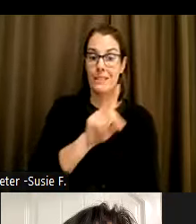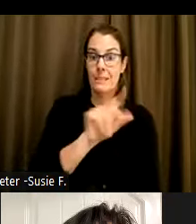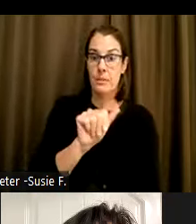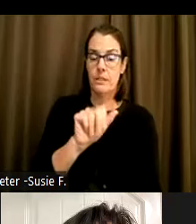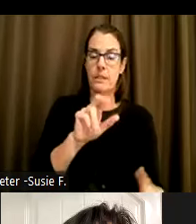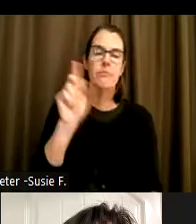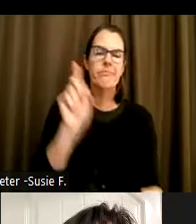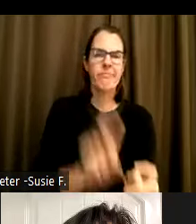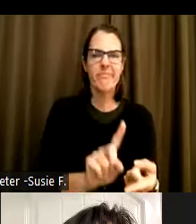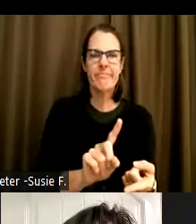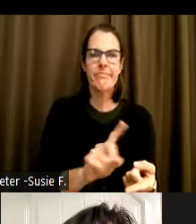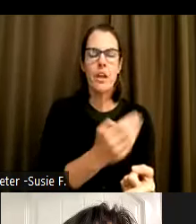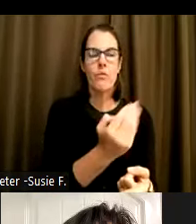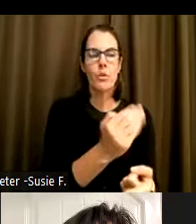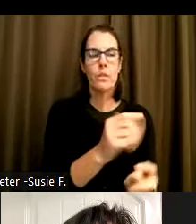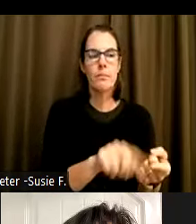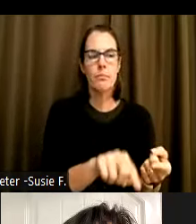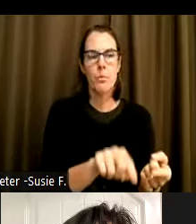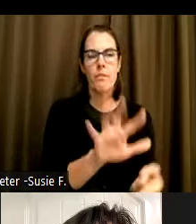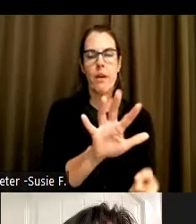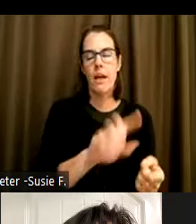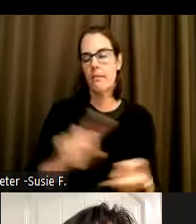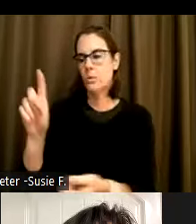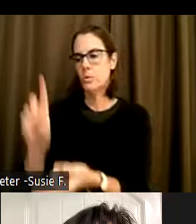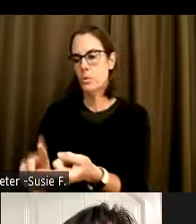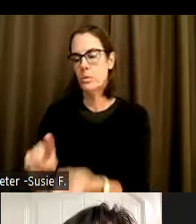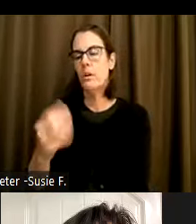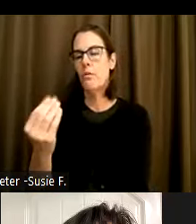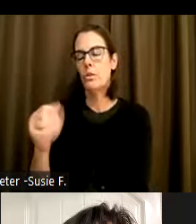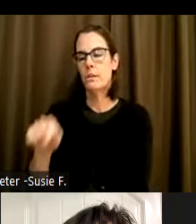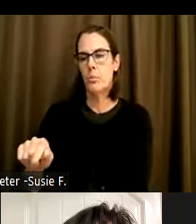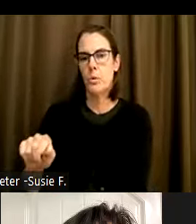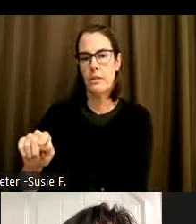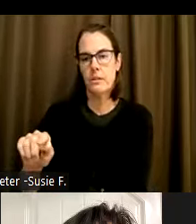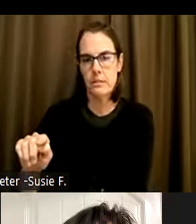14.5% in 2019 to 14.4% in 2021.